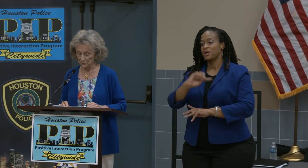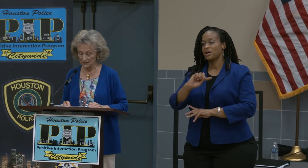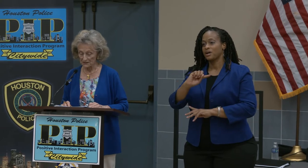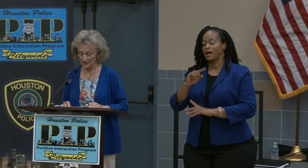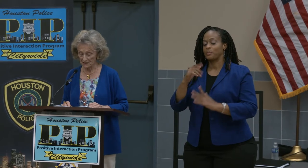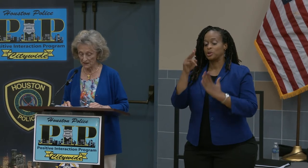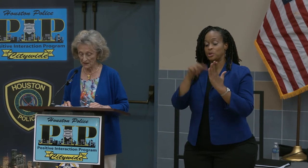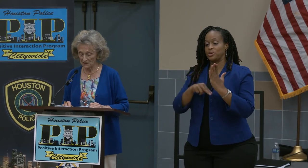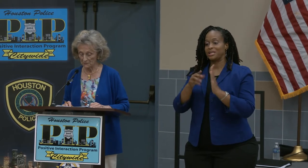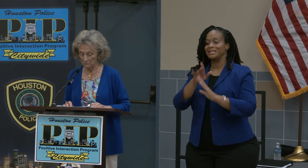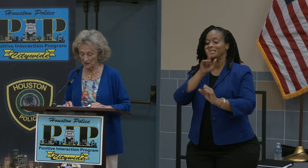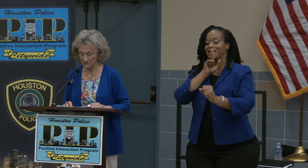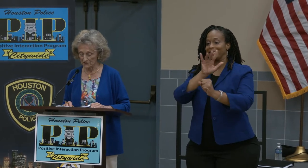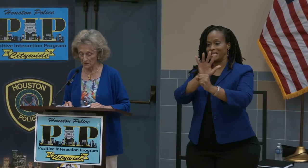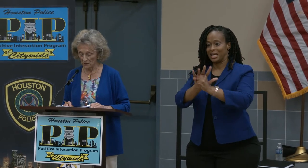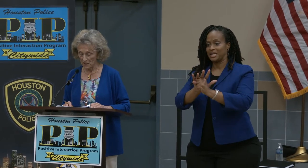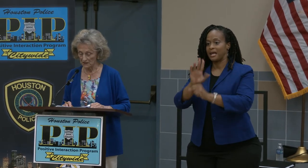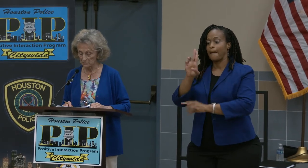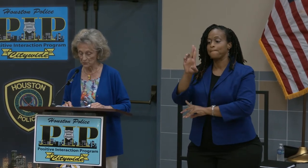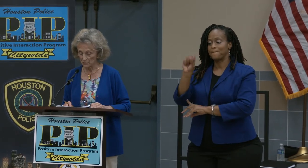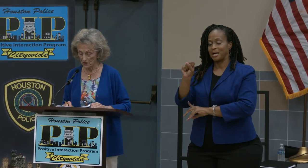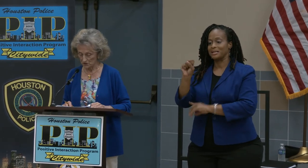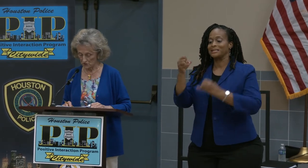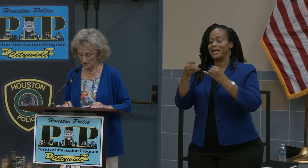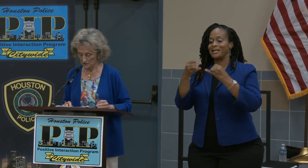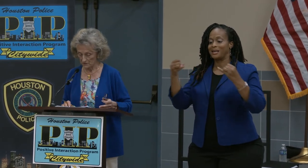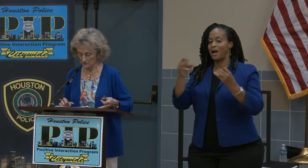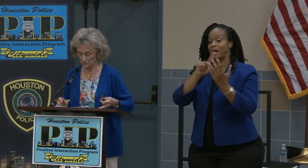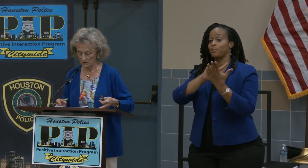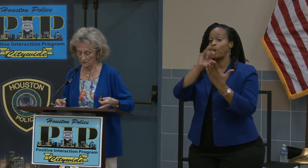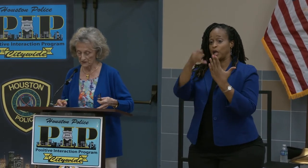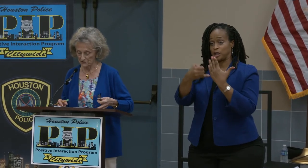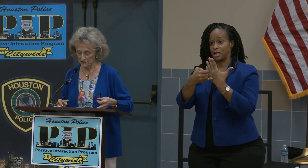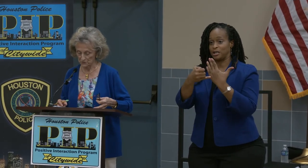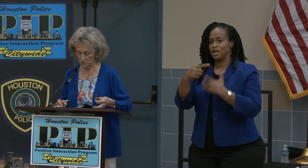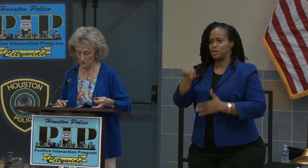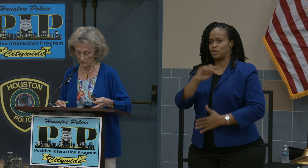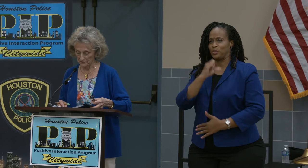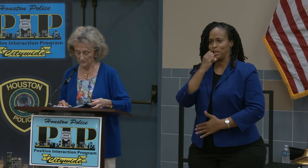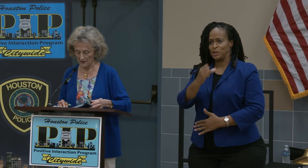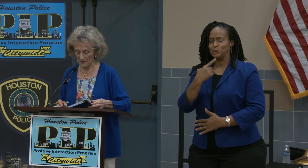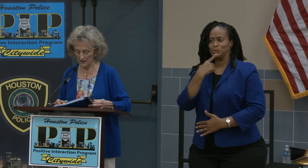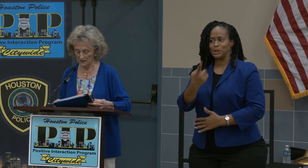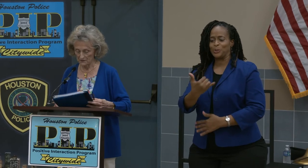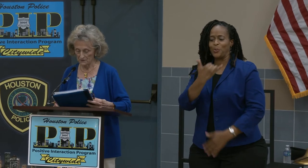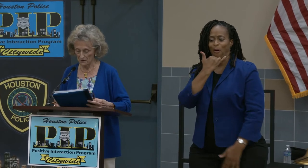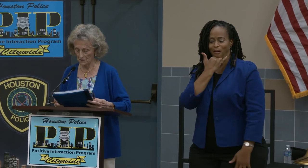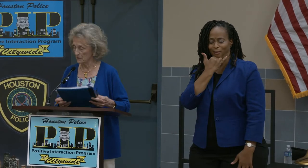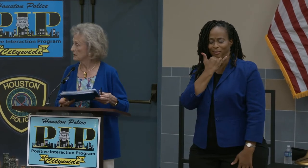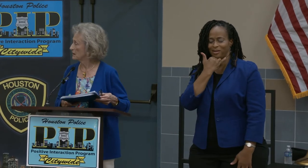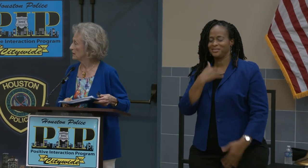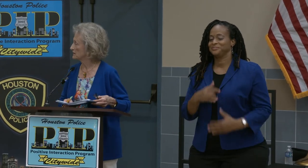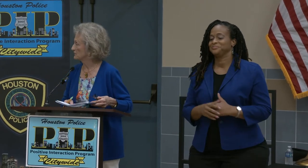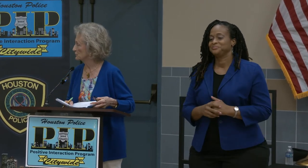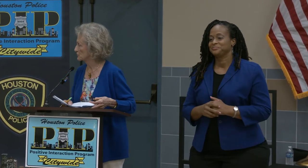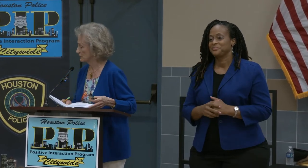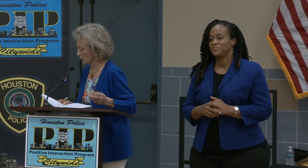one -- dedicated bus line project. So we don't get this wrong. And I'll give you the floor.